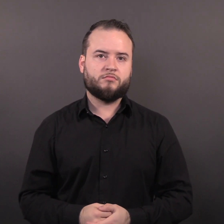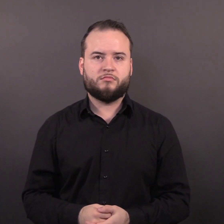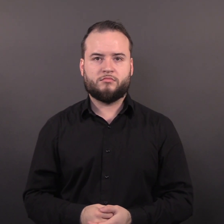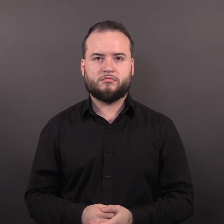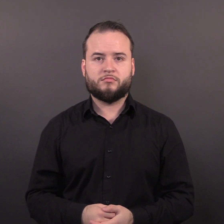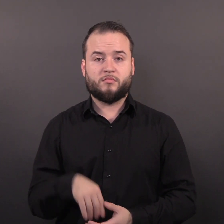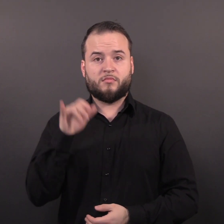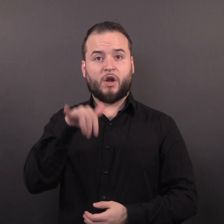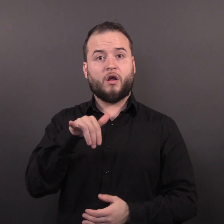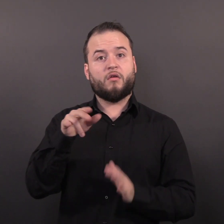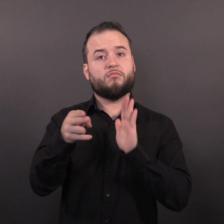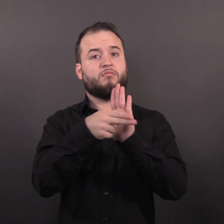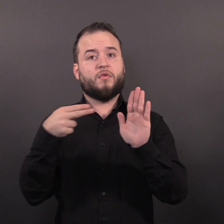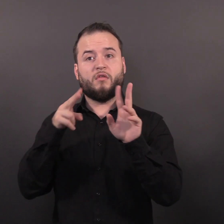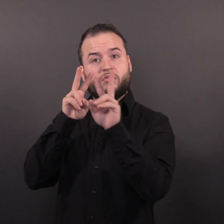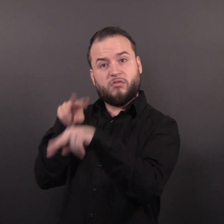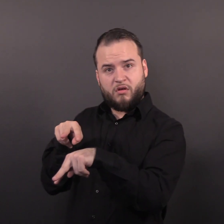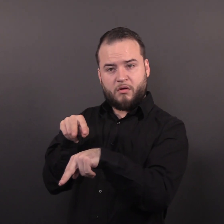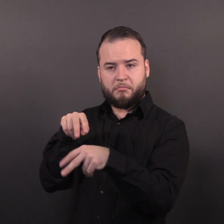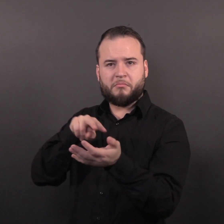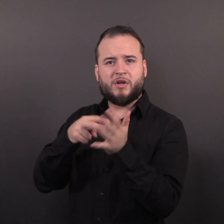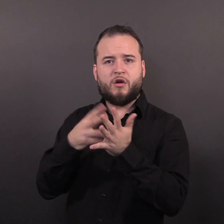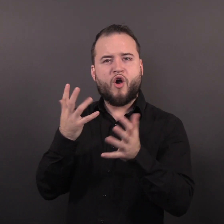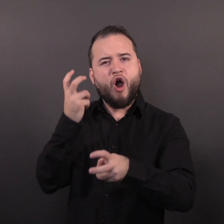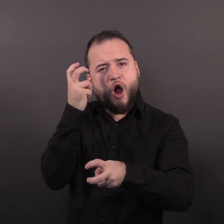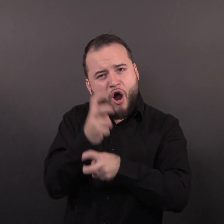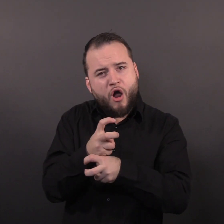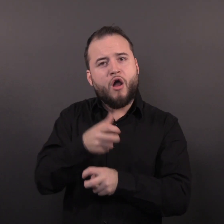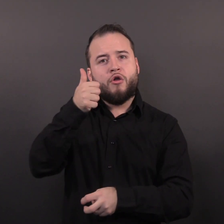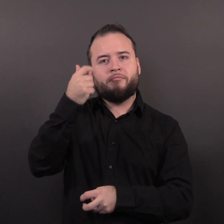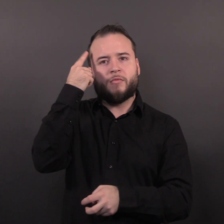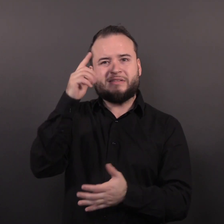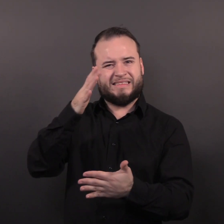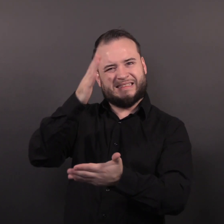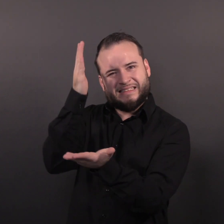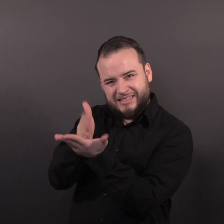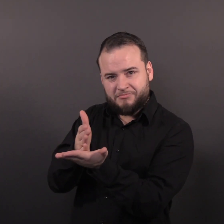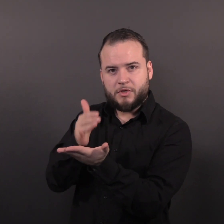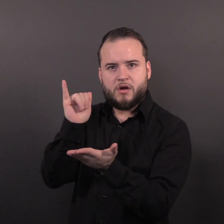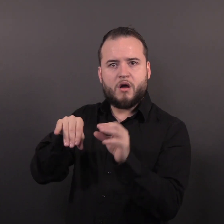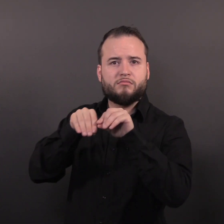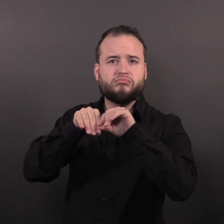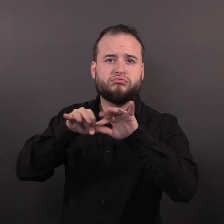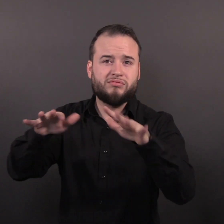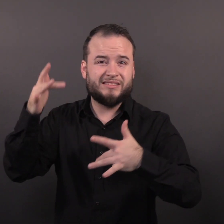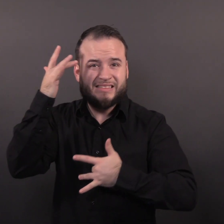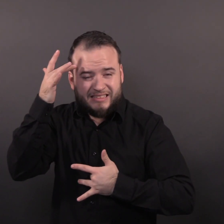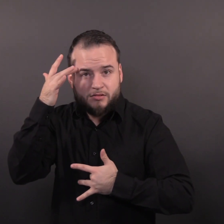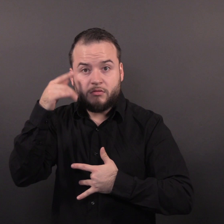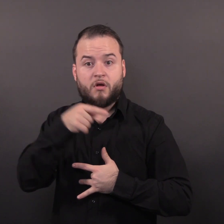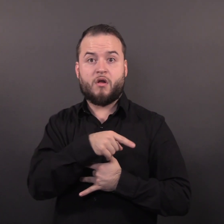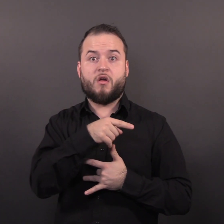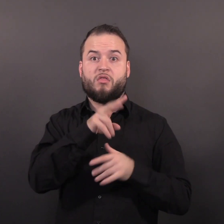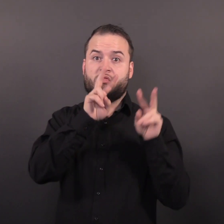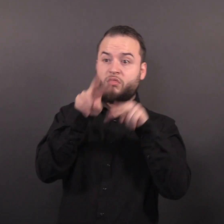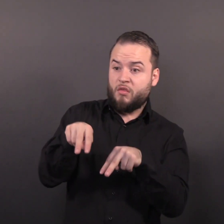Stigma makes it harder to end outbreaks and can stop people from accessing services.